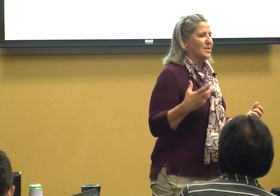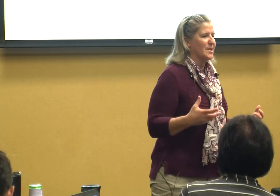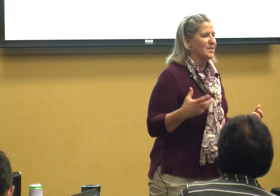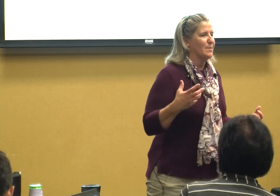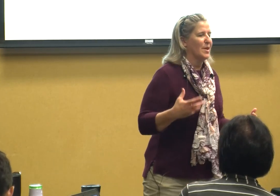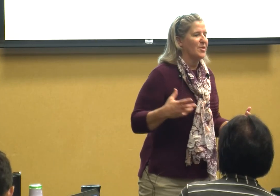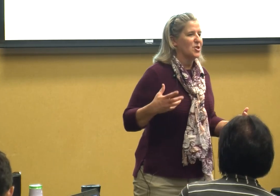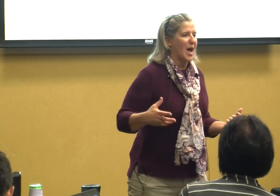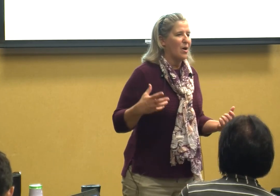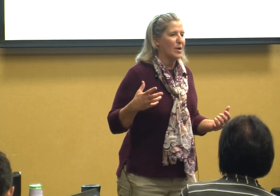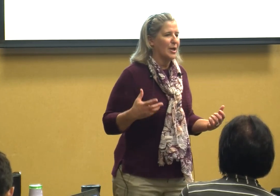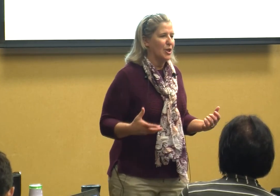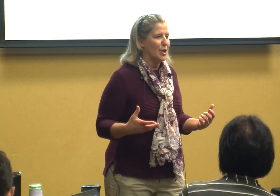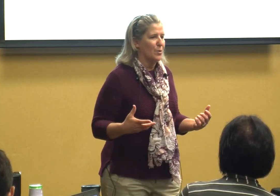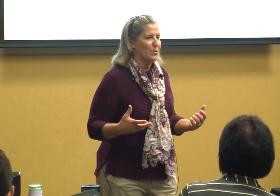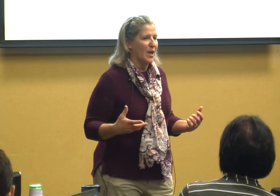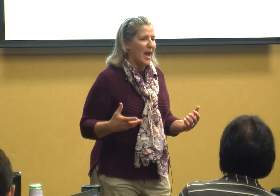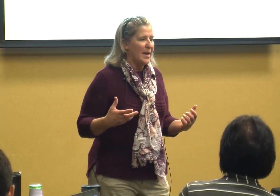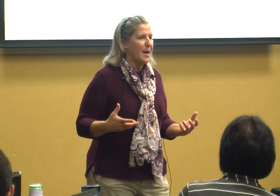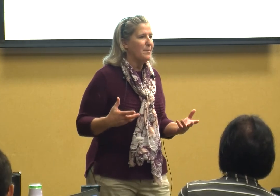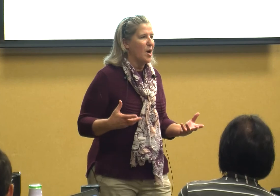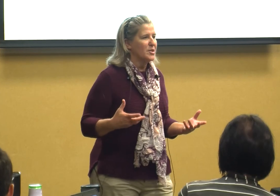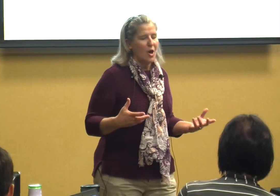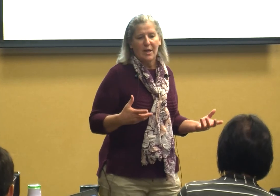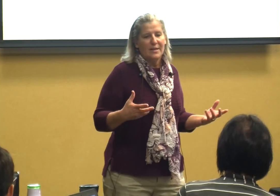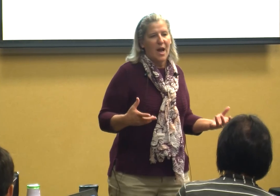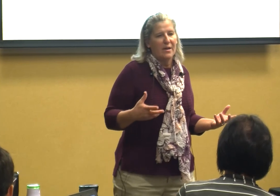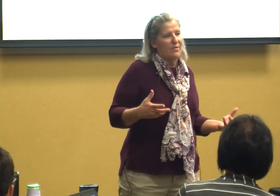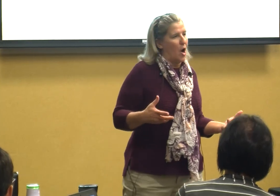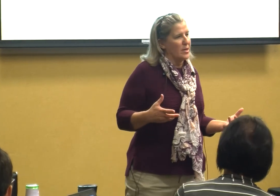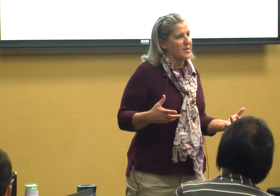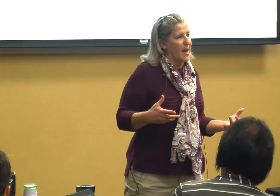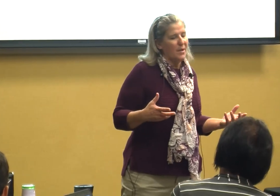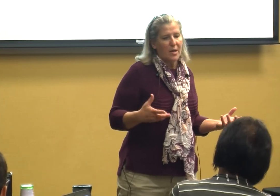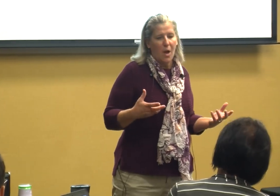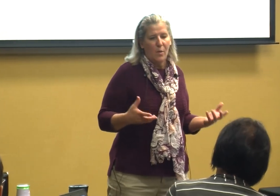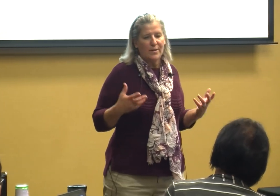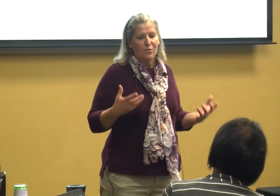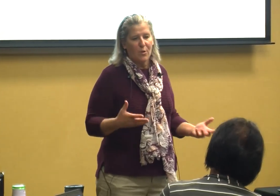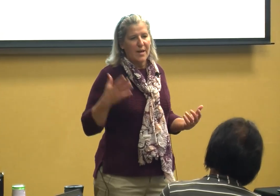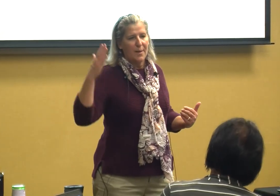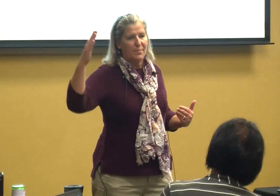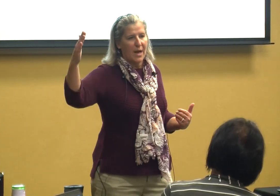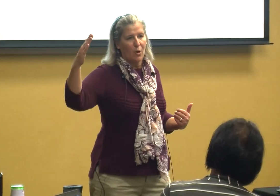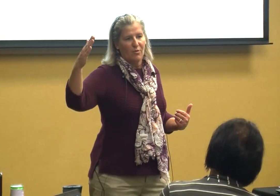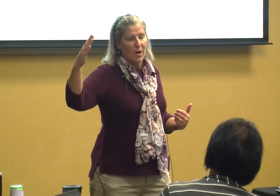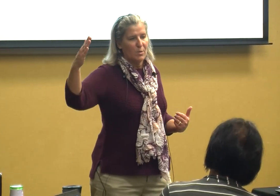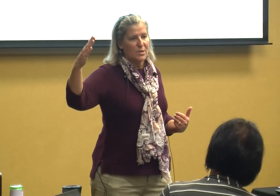system that the child can use and I'm not talking DynaVox I'm not going straight up there folks